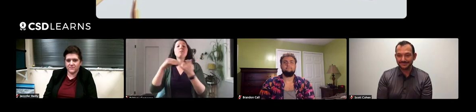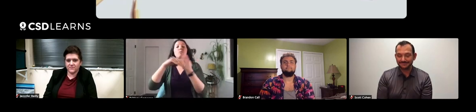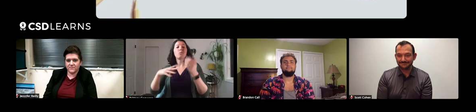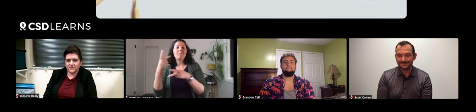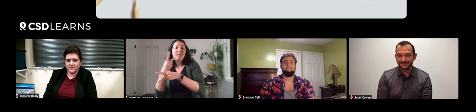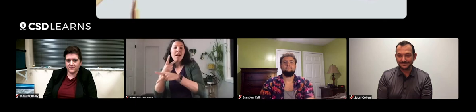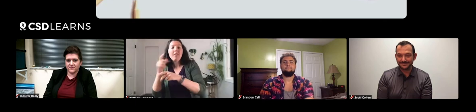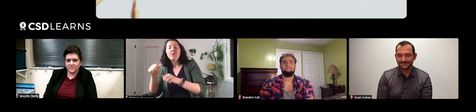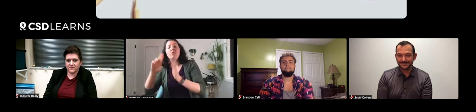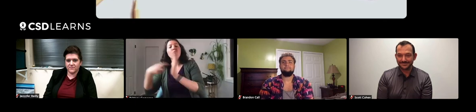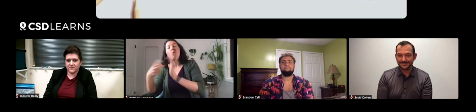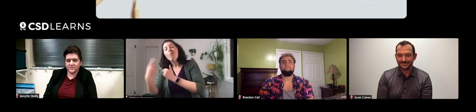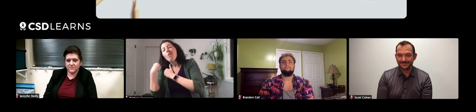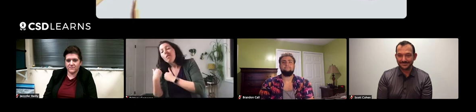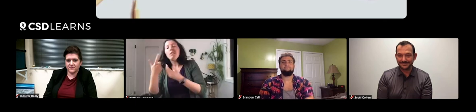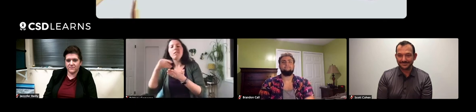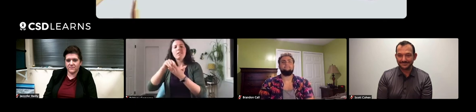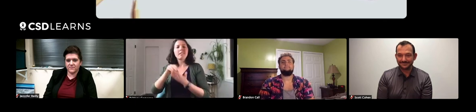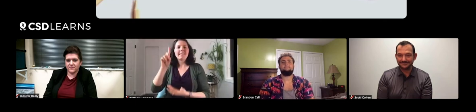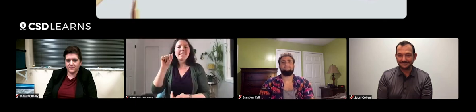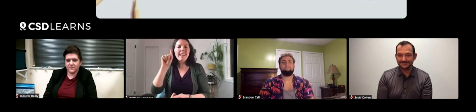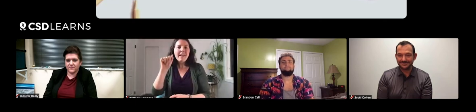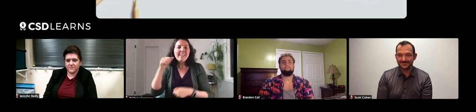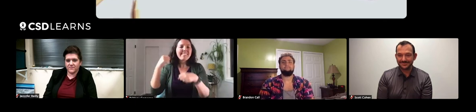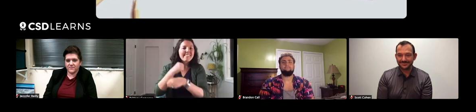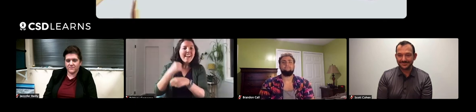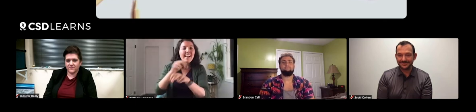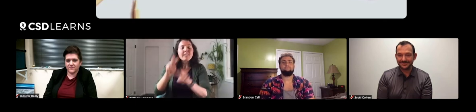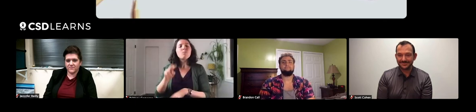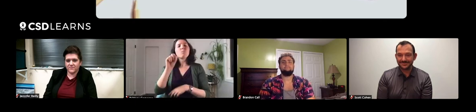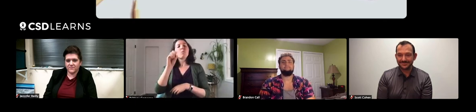As for Math, you can assign another role collecting data or statistician.